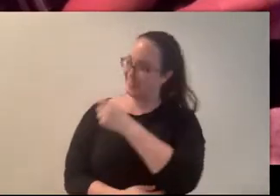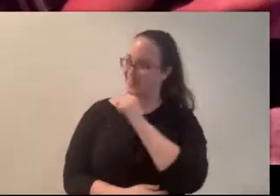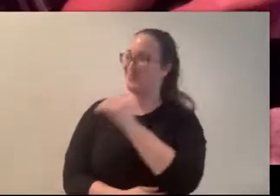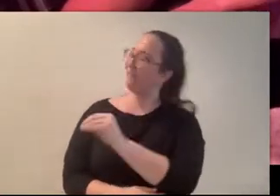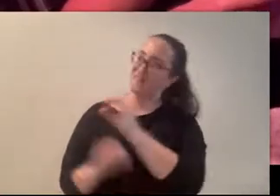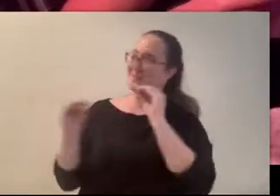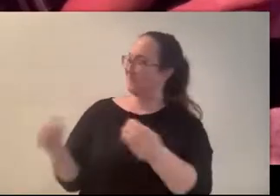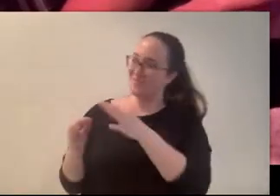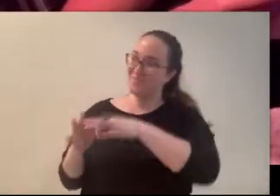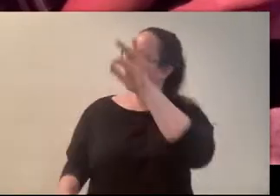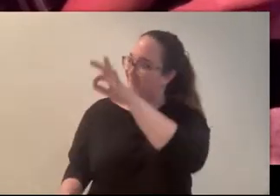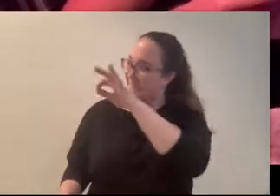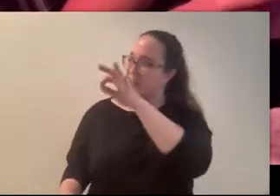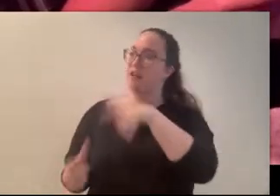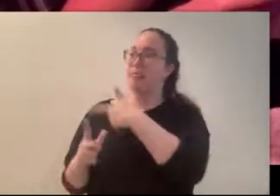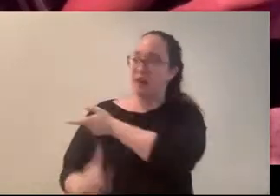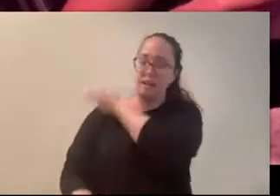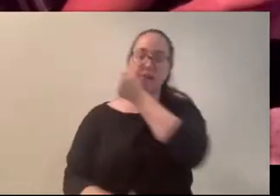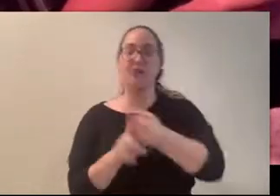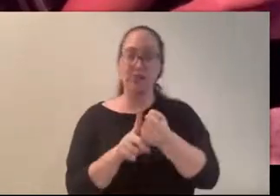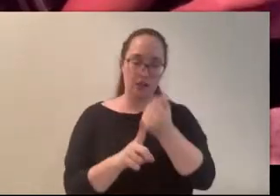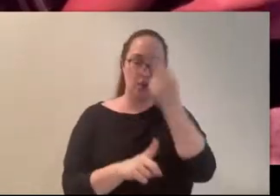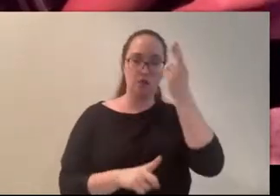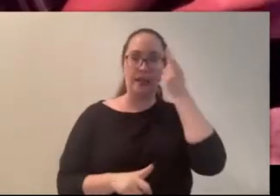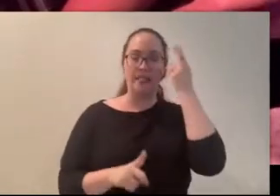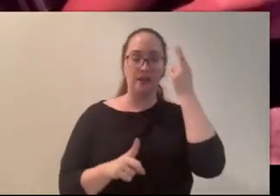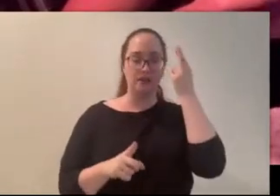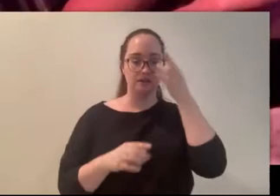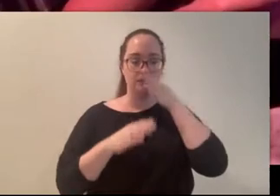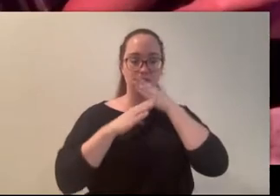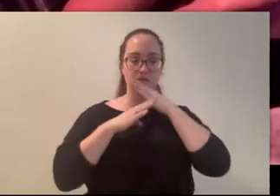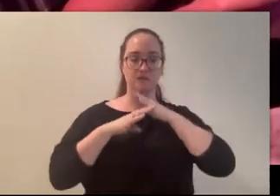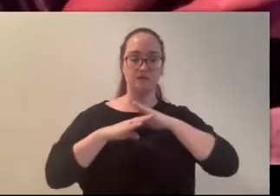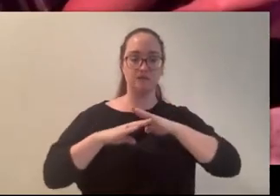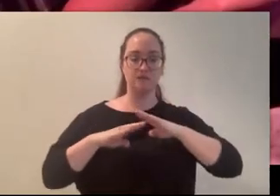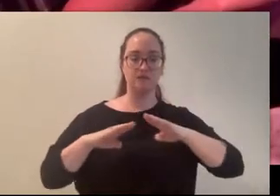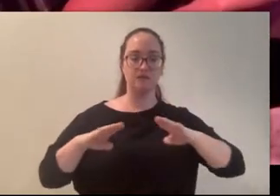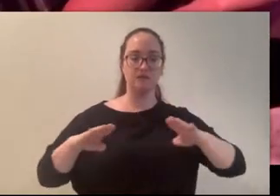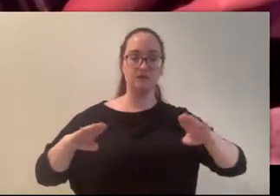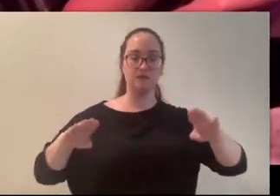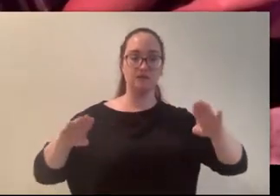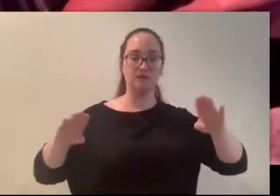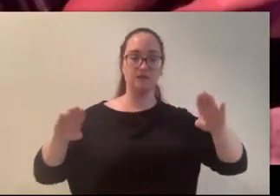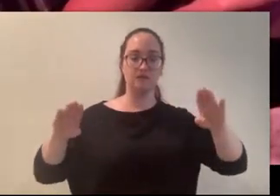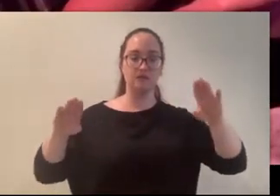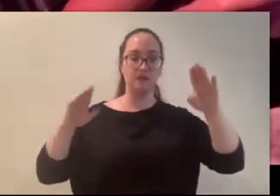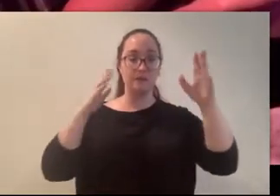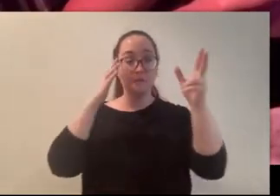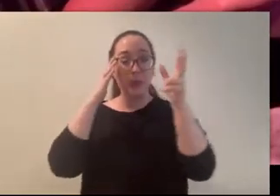And then I realized how quiet it was. All the insects that had been singing